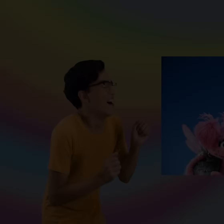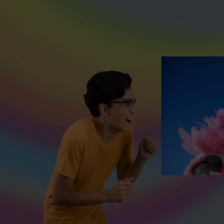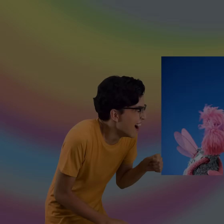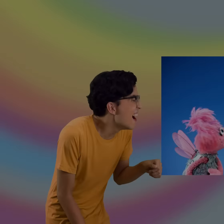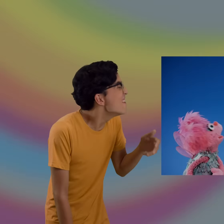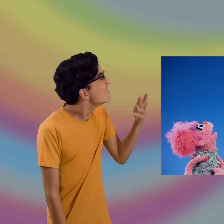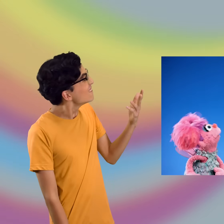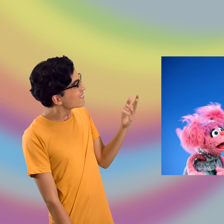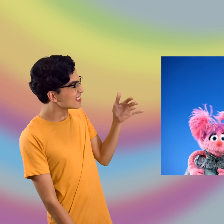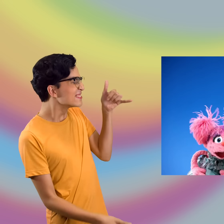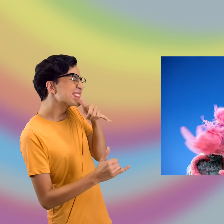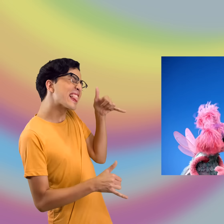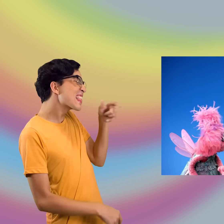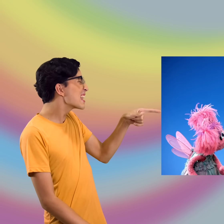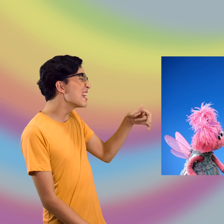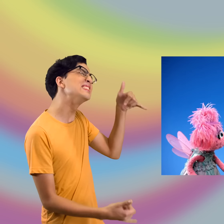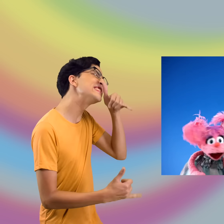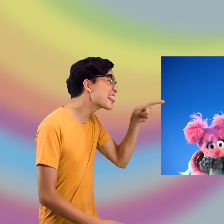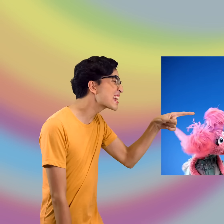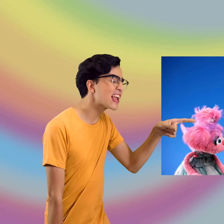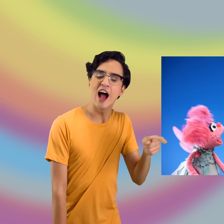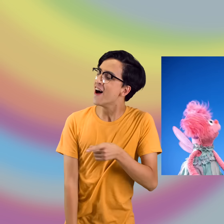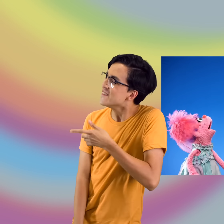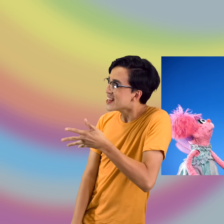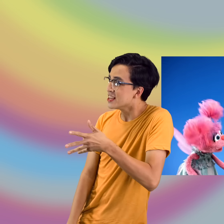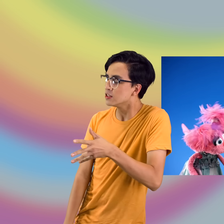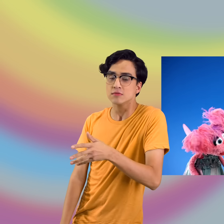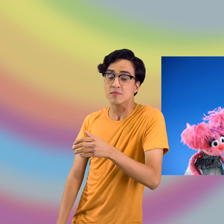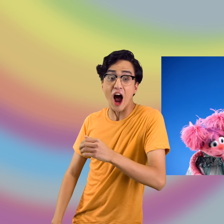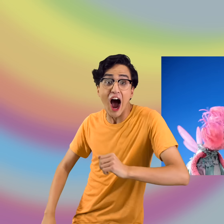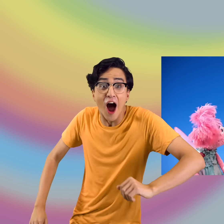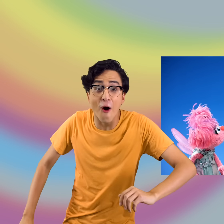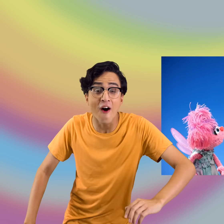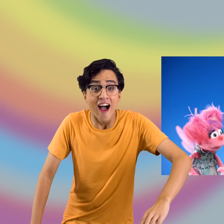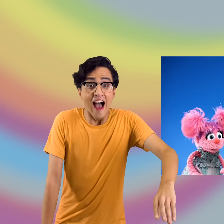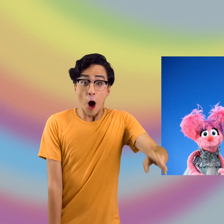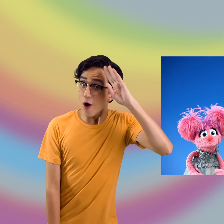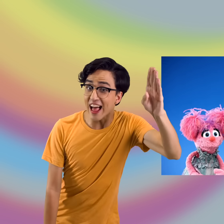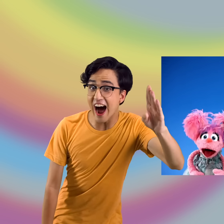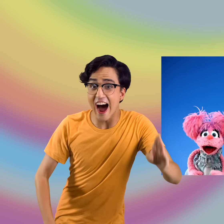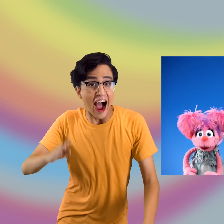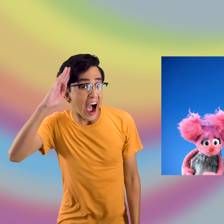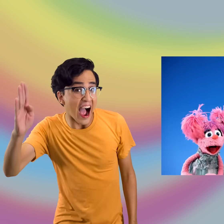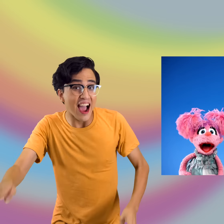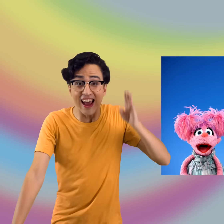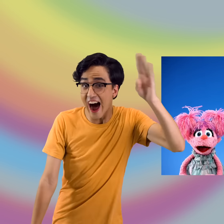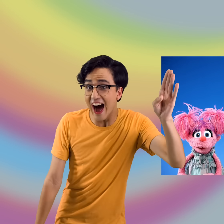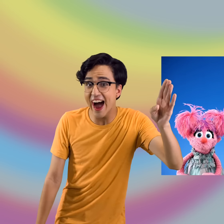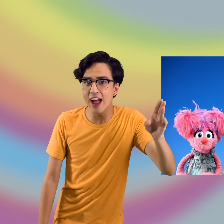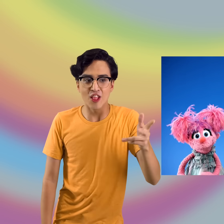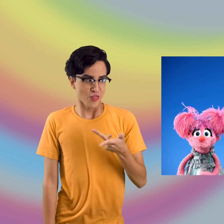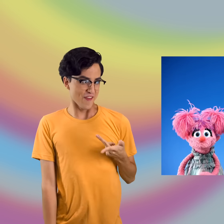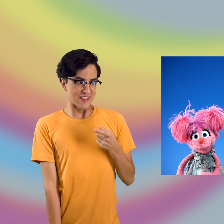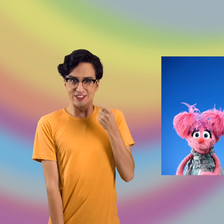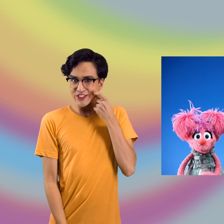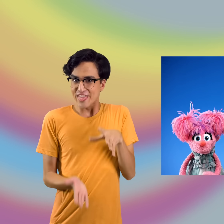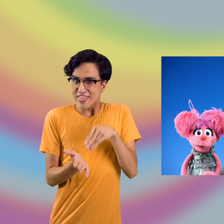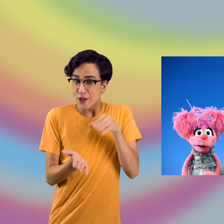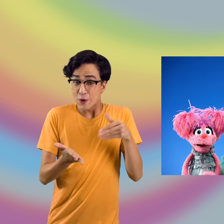You're so silly! That's ridiculous. That was ridiculous. Hola! Hi! We're learning a new dance.